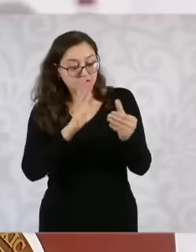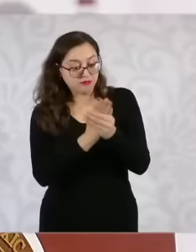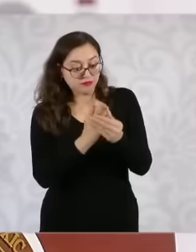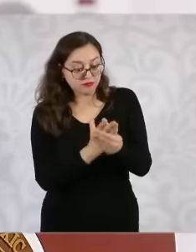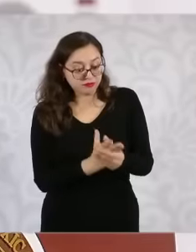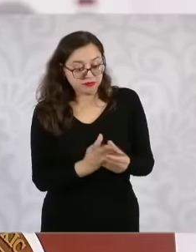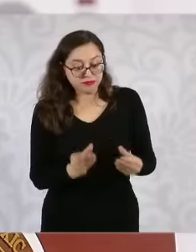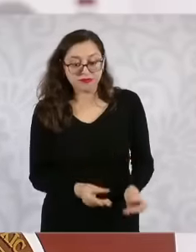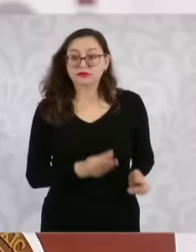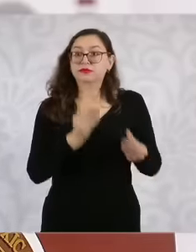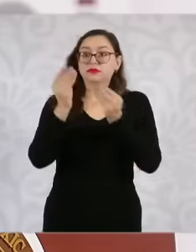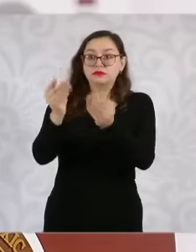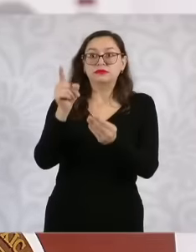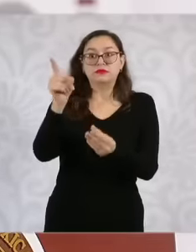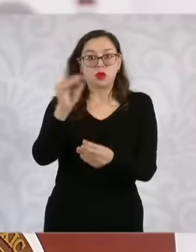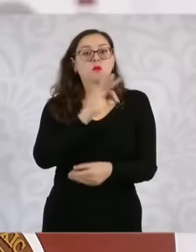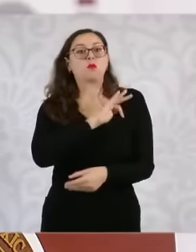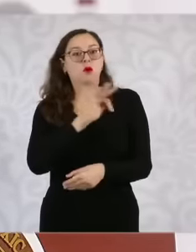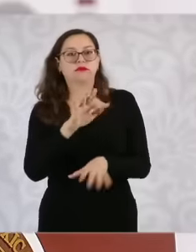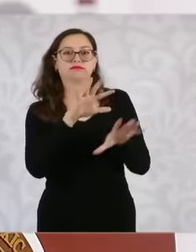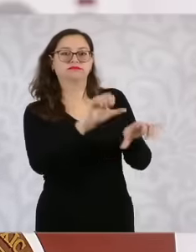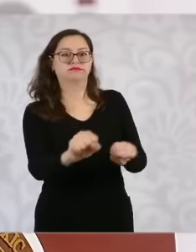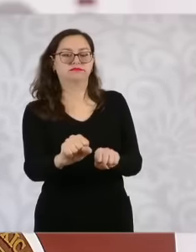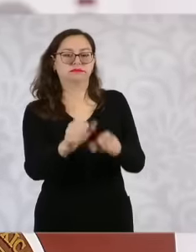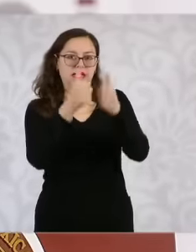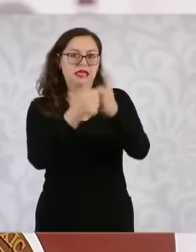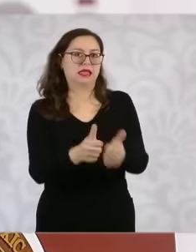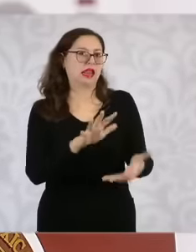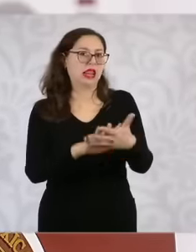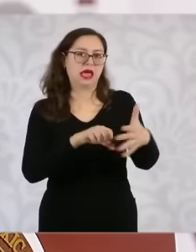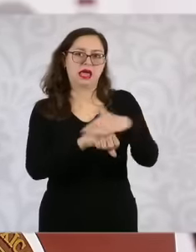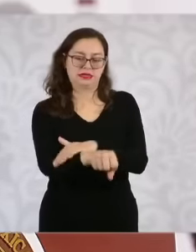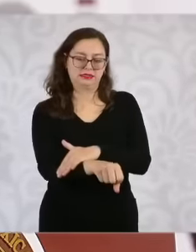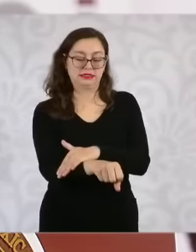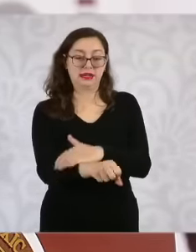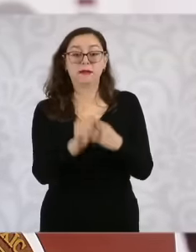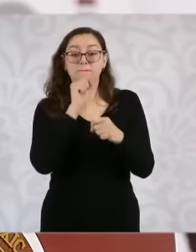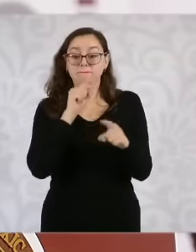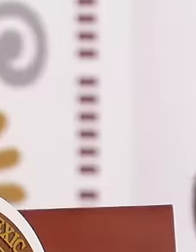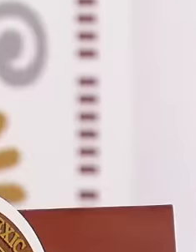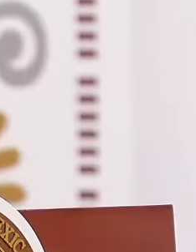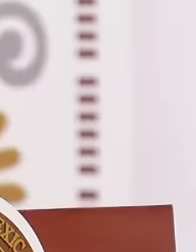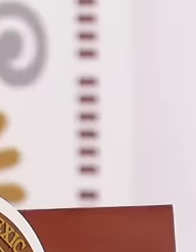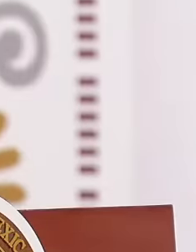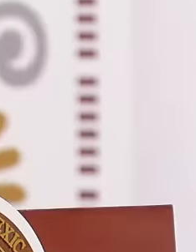we will increase the human and technological capabilities of the National Intelligence Center